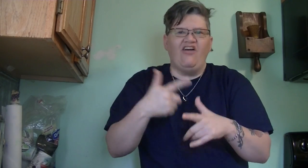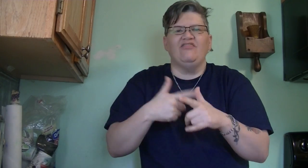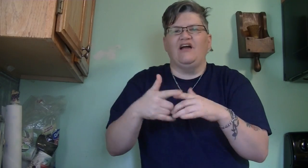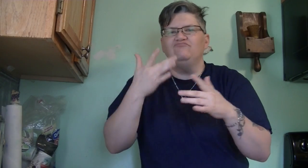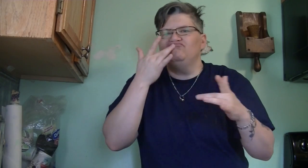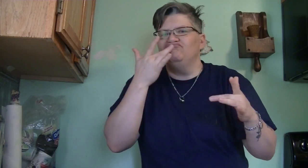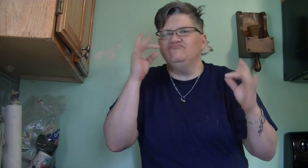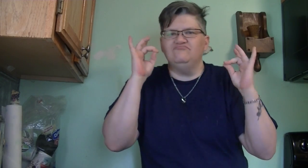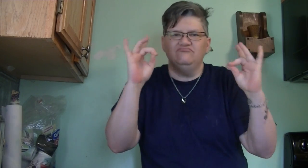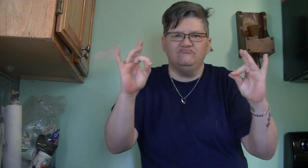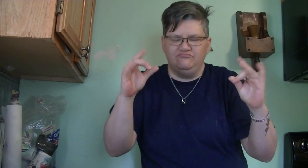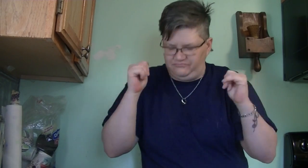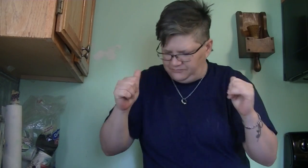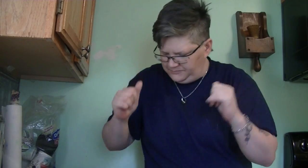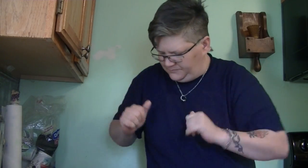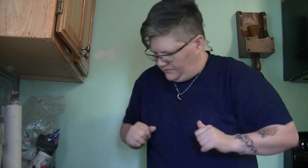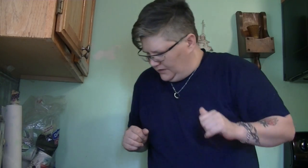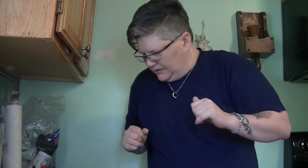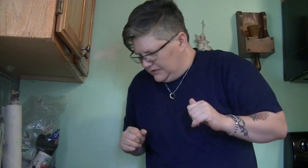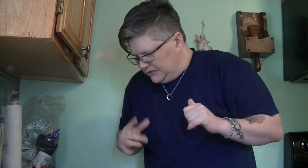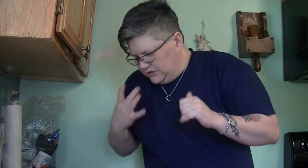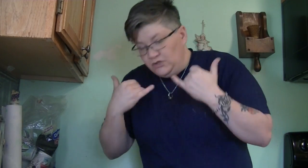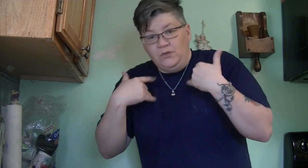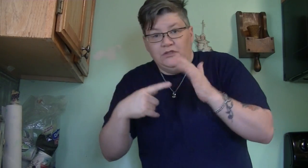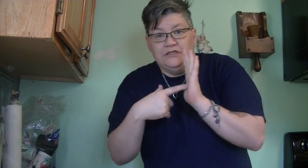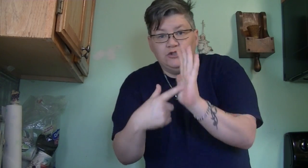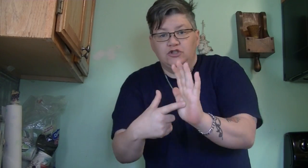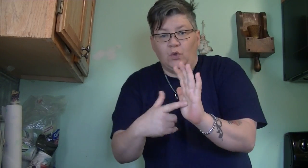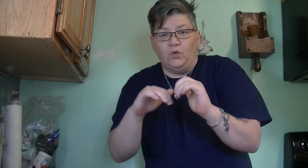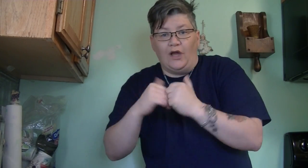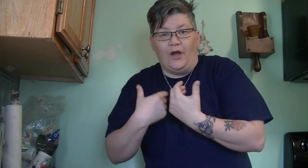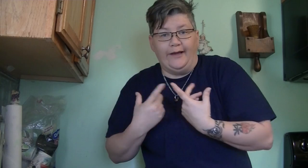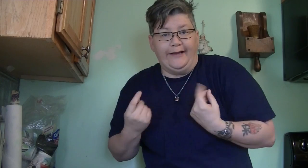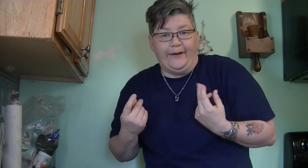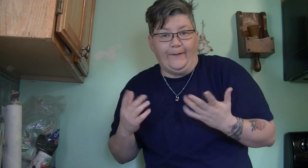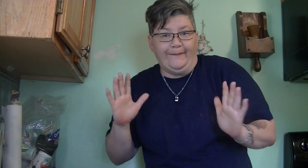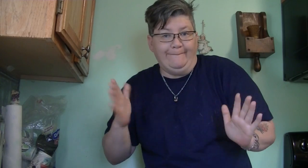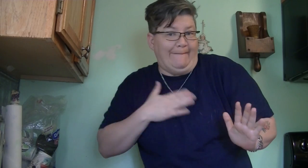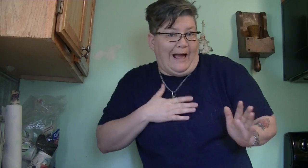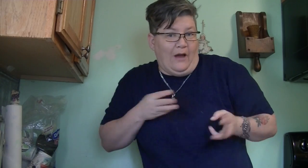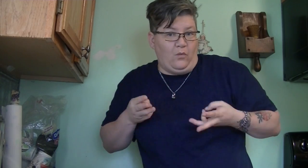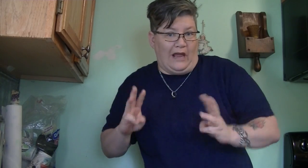It will taste fine, (no existing oil) So I'll show you how I do it My way